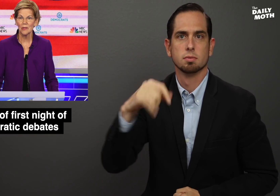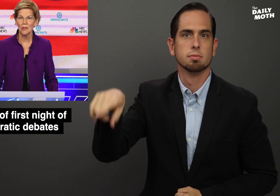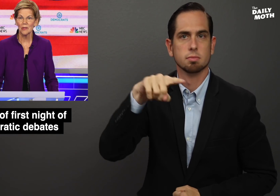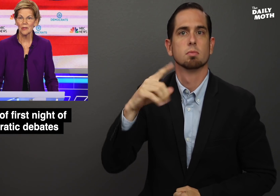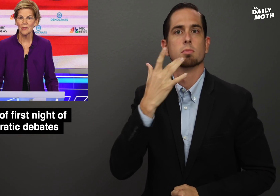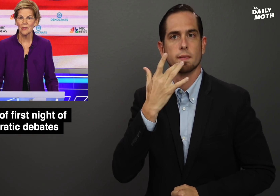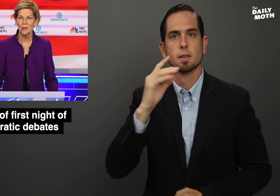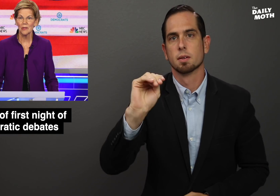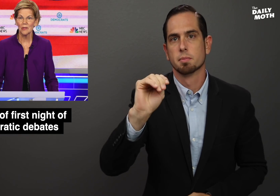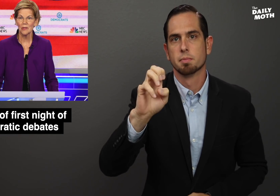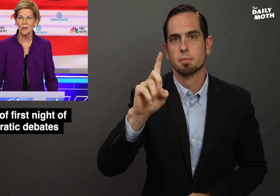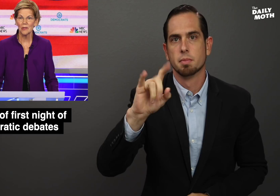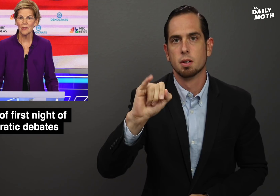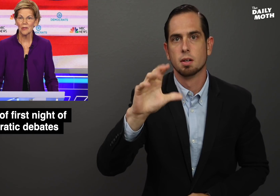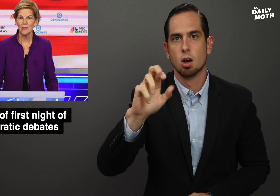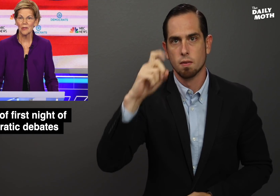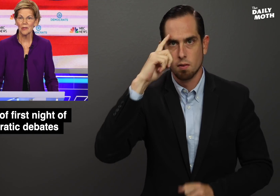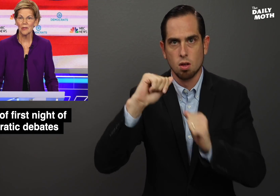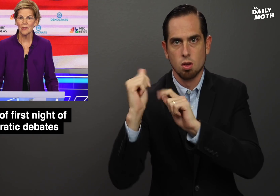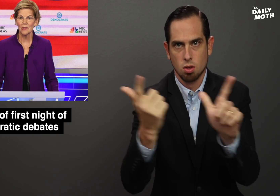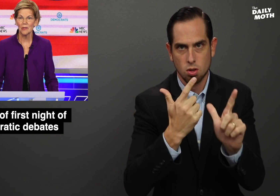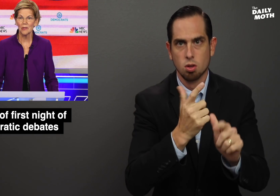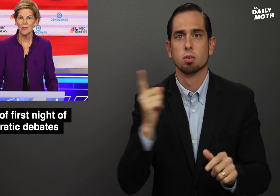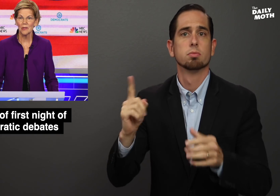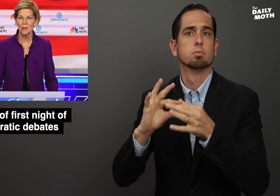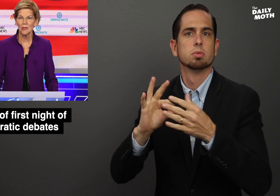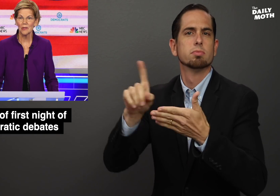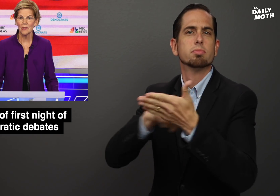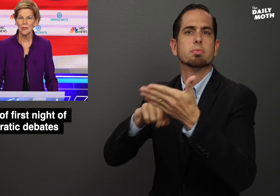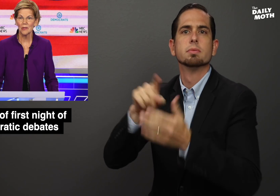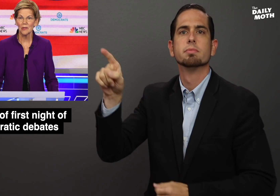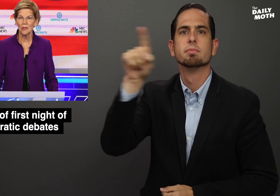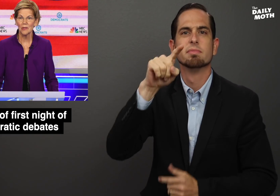in favor for Medicare for all, and criticized